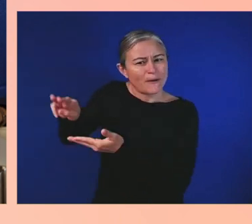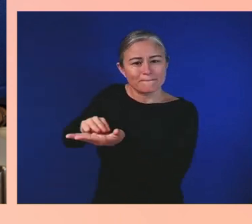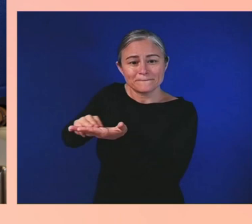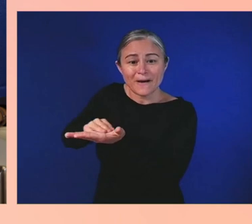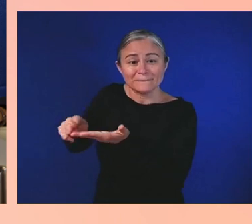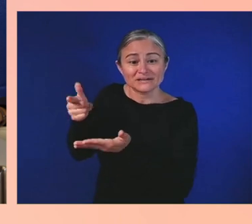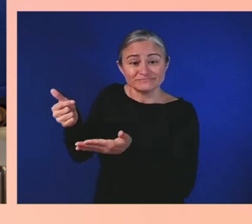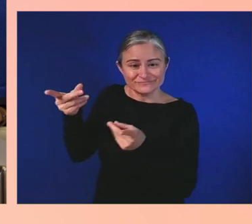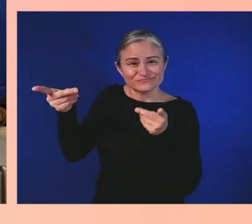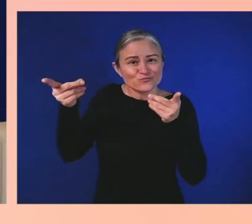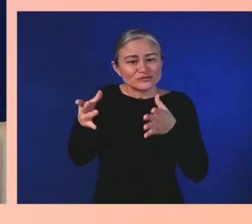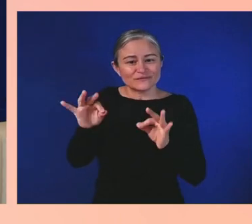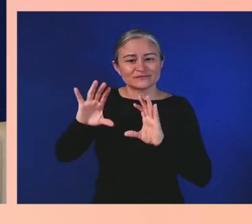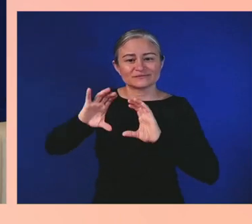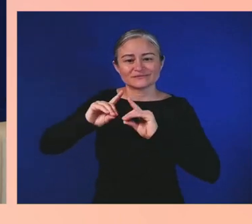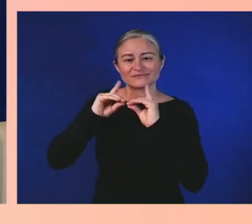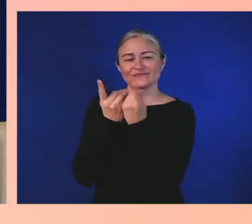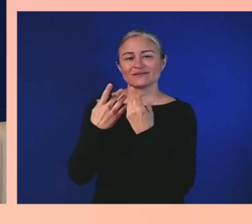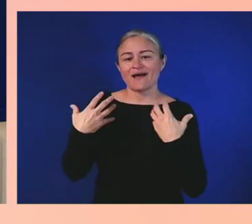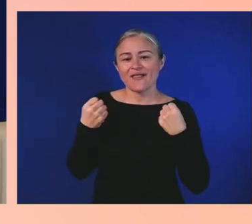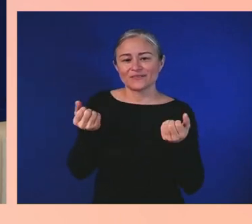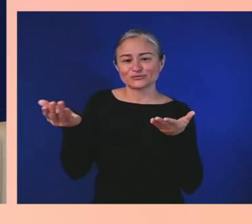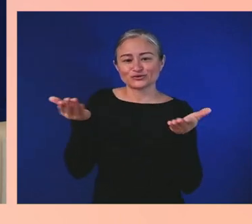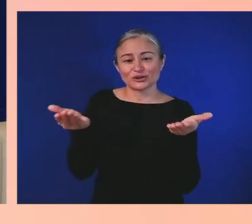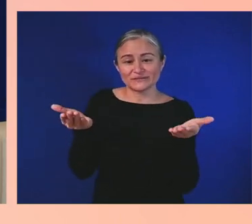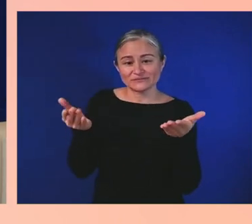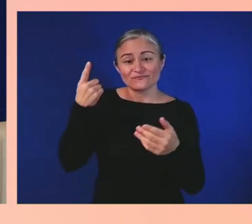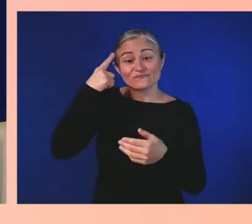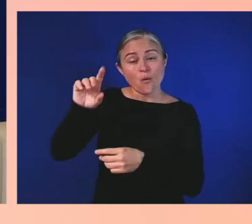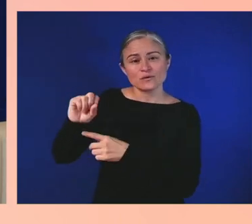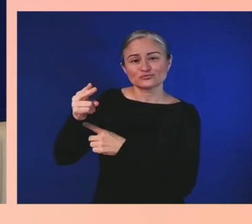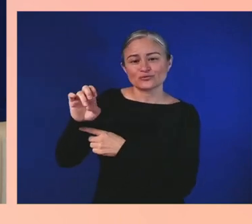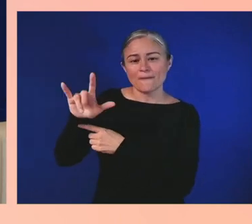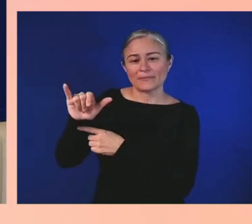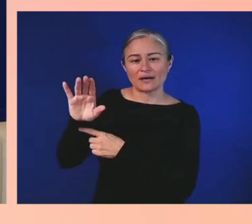Natasha Bell, who is the co-founder of the 1687 Club.